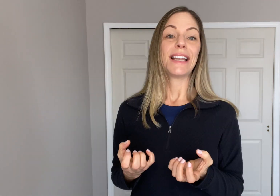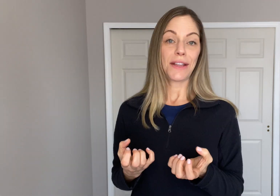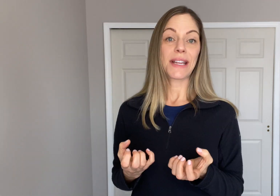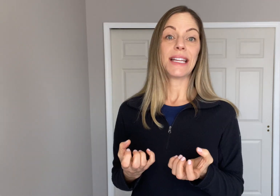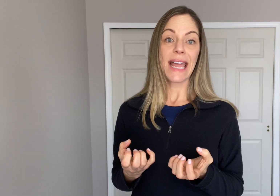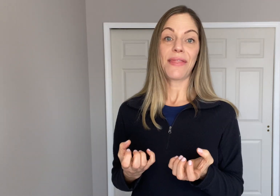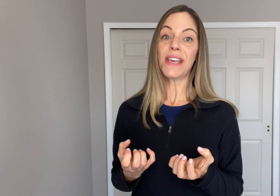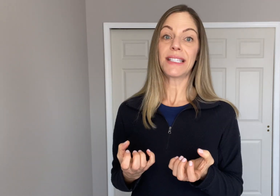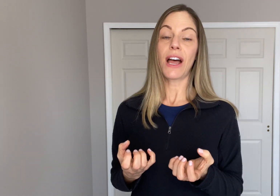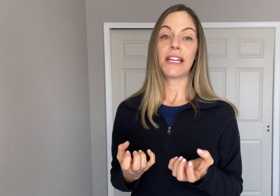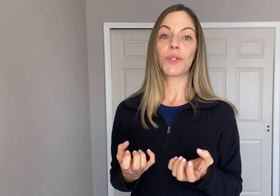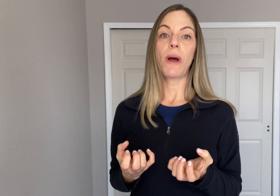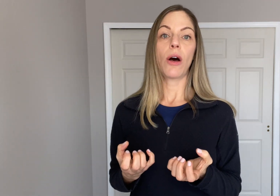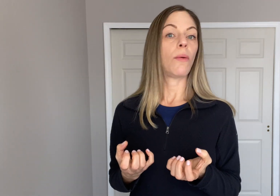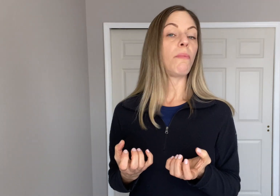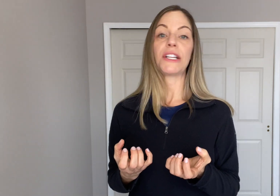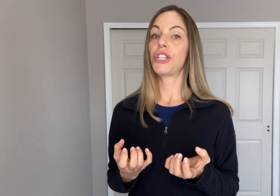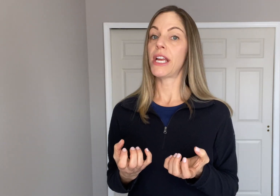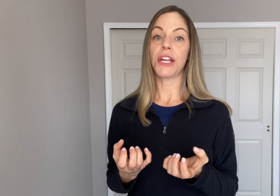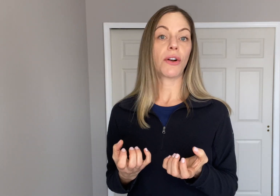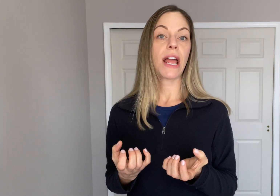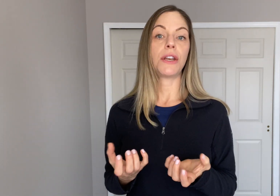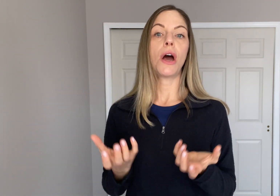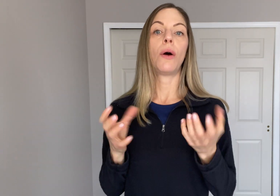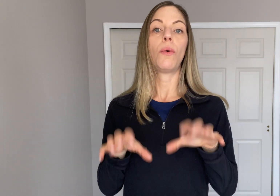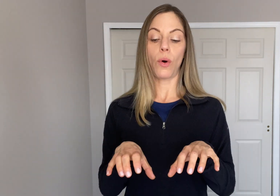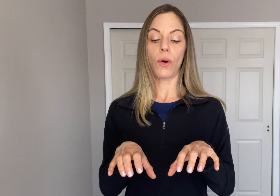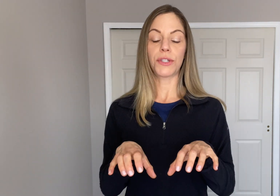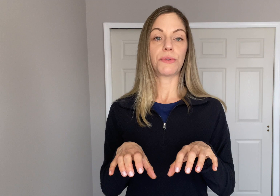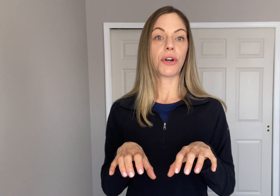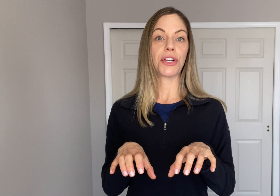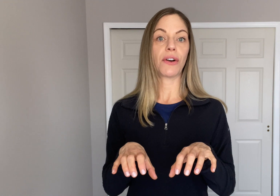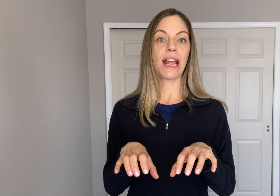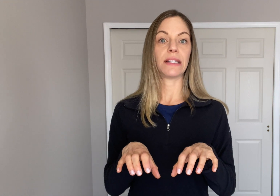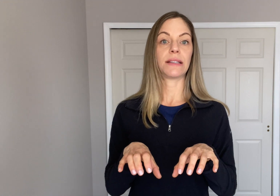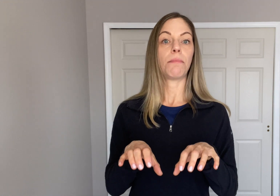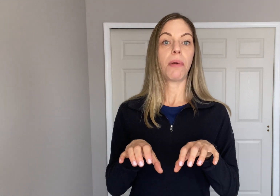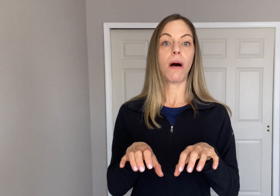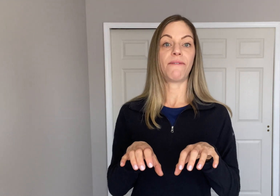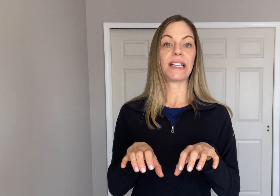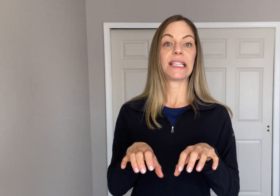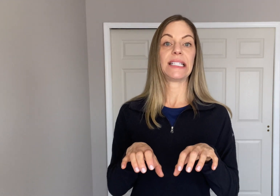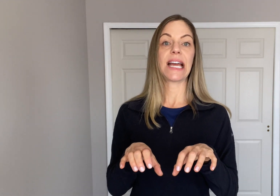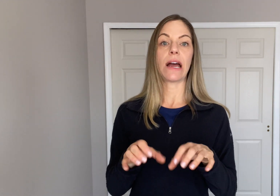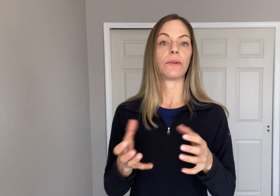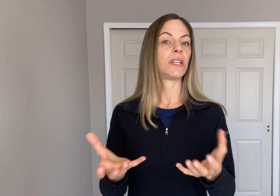Now you can negate this sign as well by shaking your head no also turning your hands palms facing down.